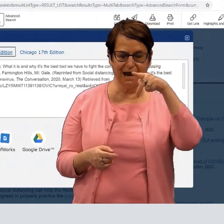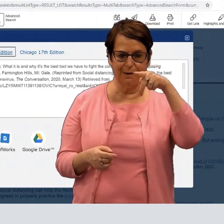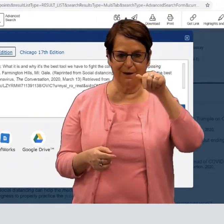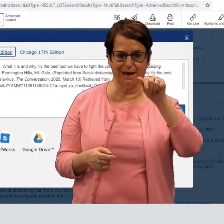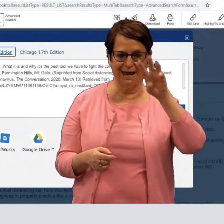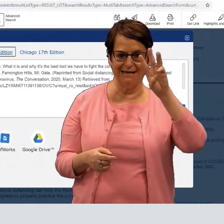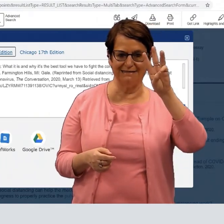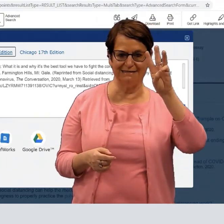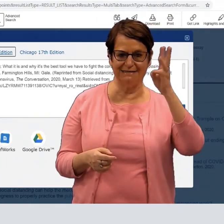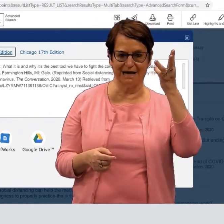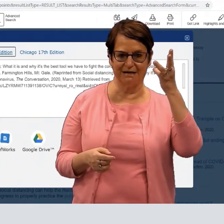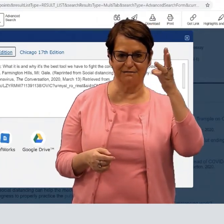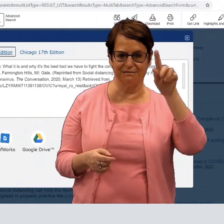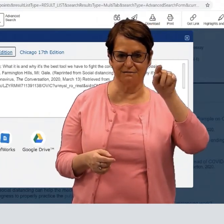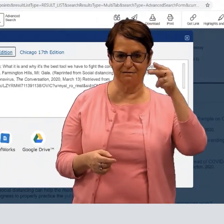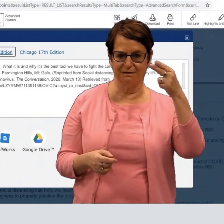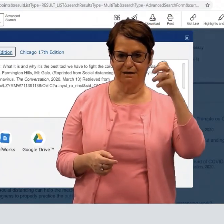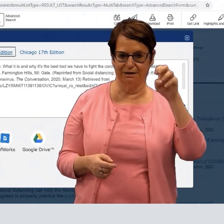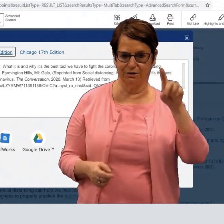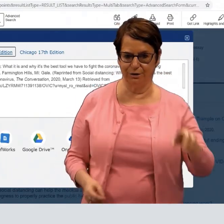because this is the APA 6th edition.